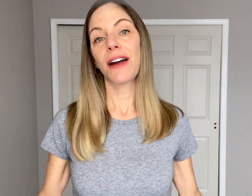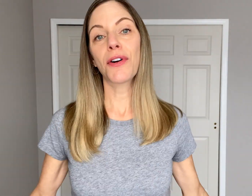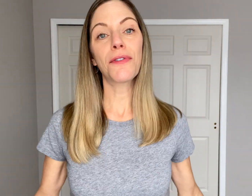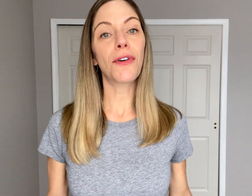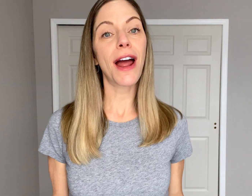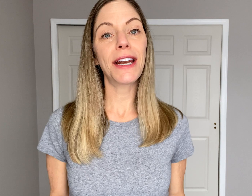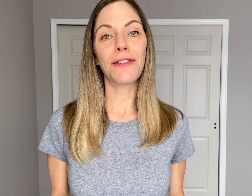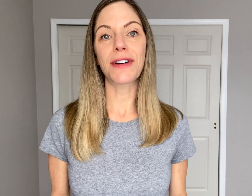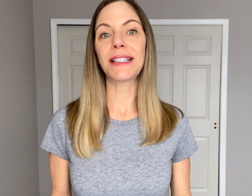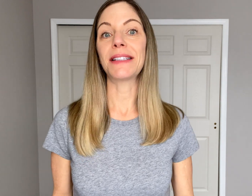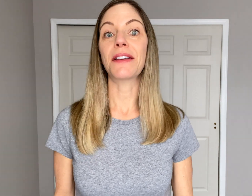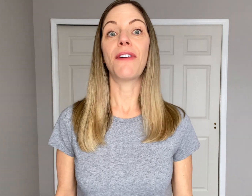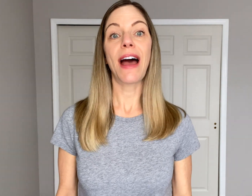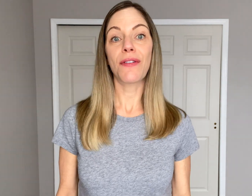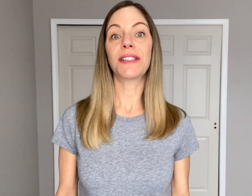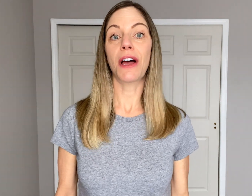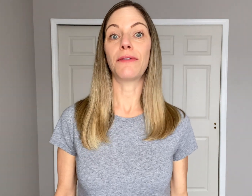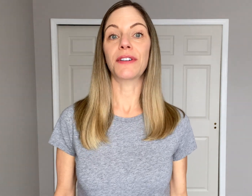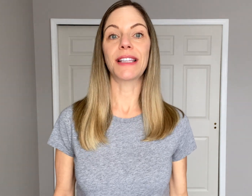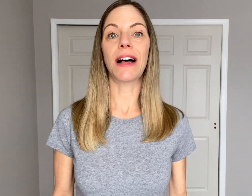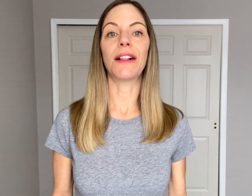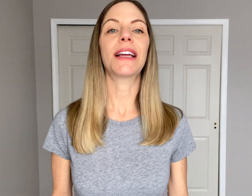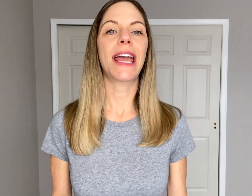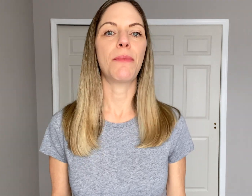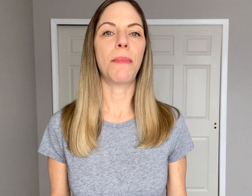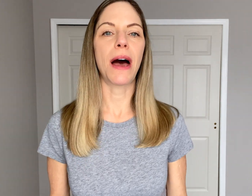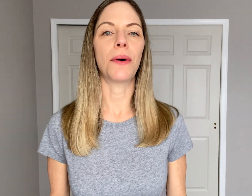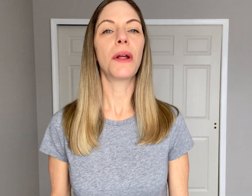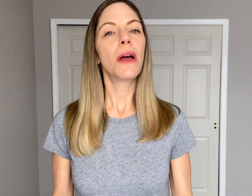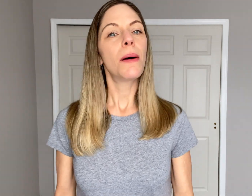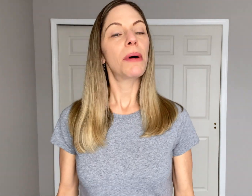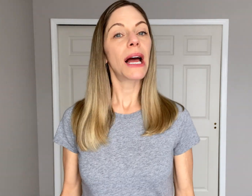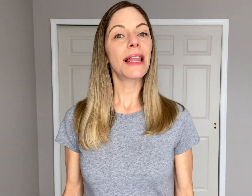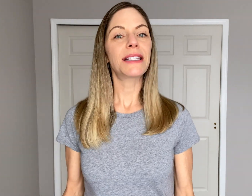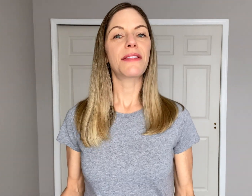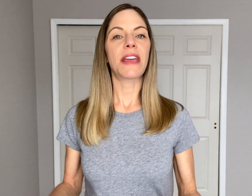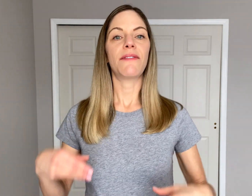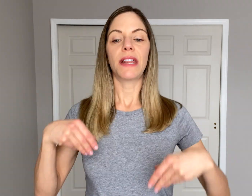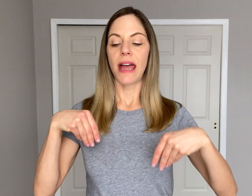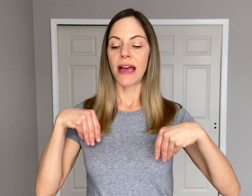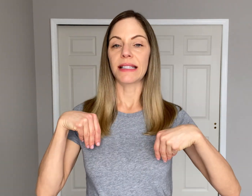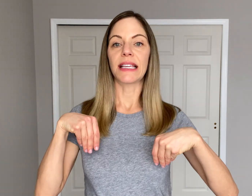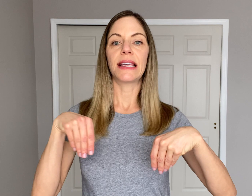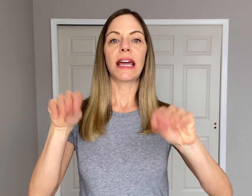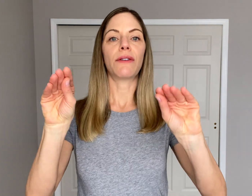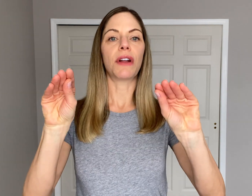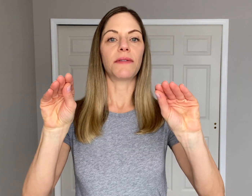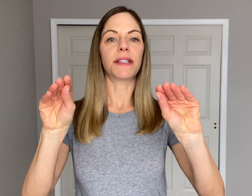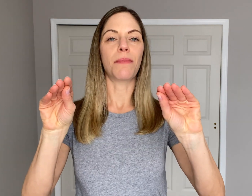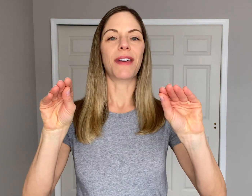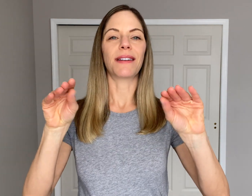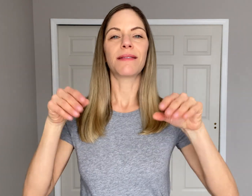I've heard a variety of reasons of how the sign for "sell' came about but I like to think of it as getting rid of something.